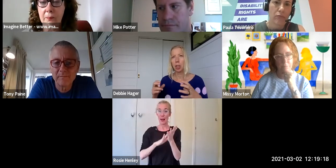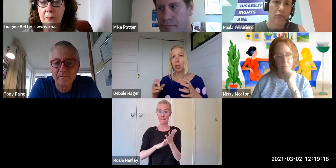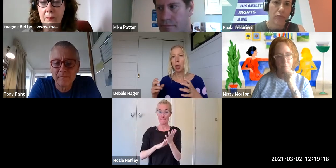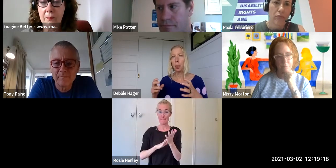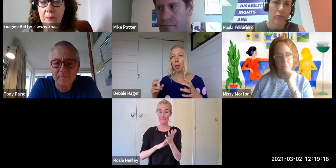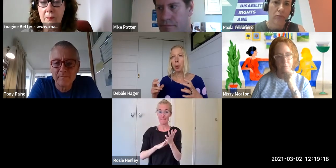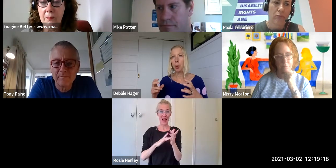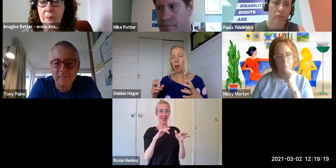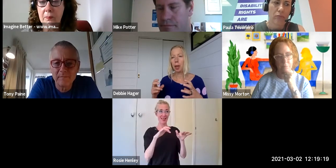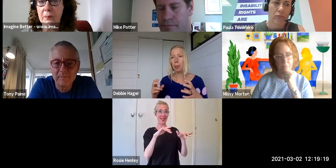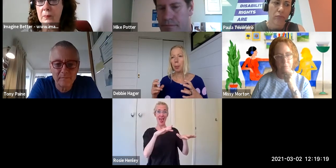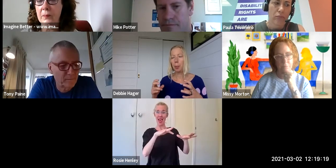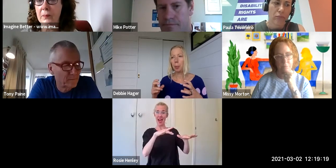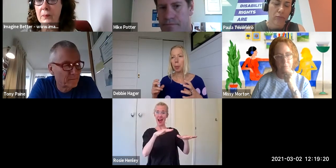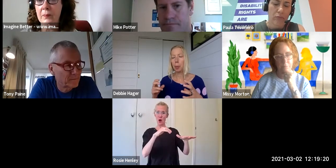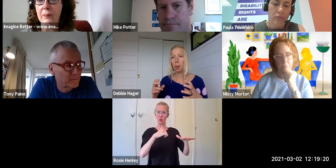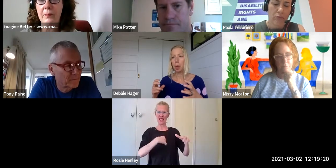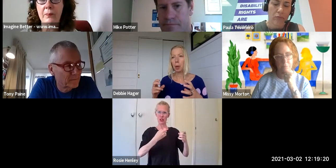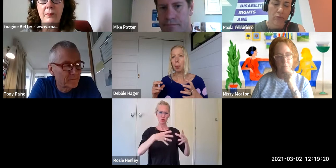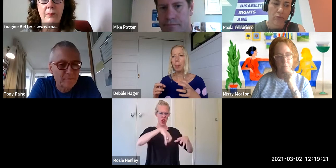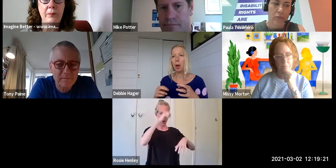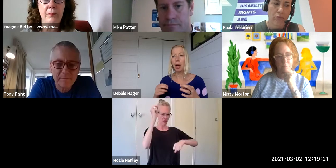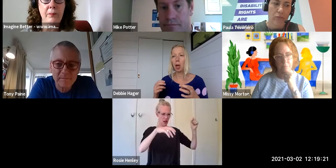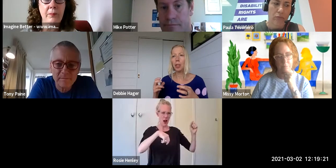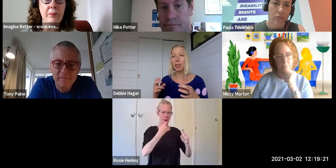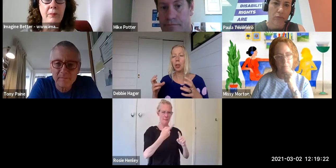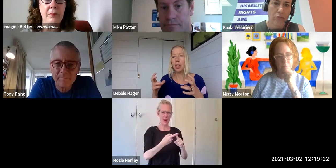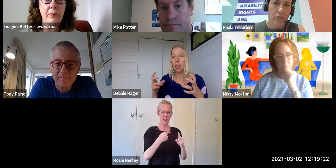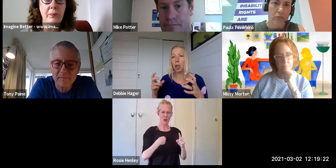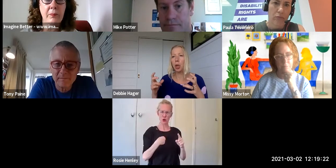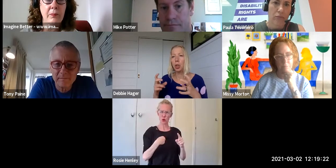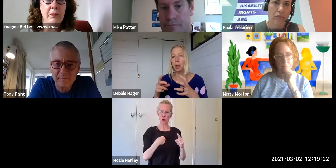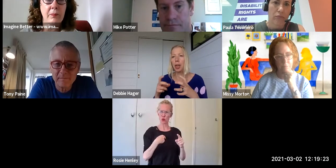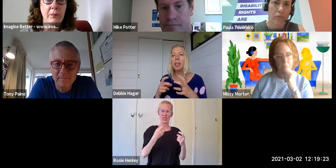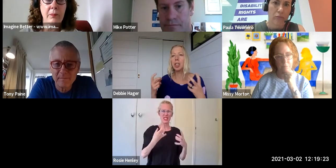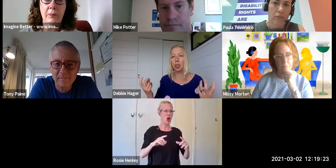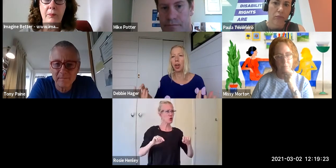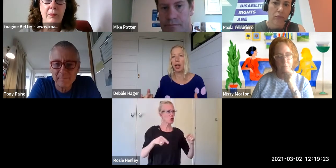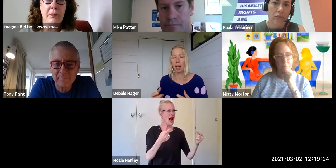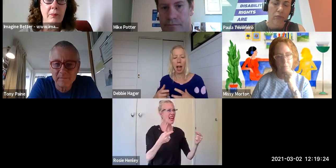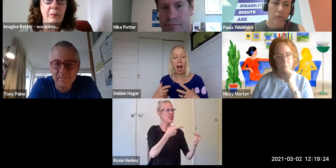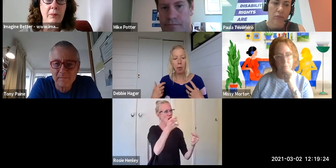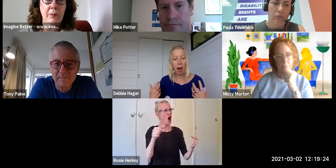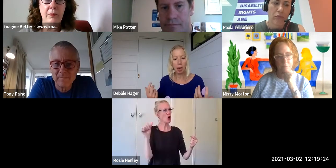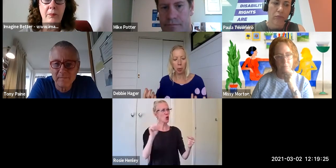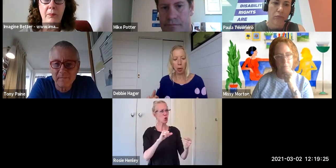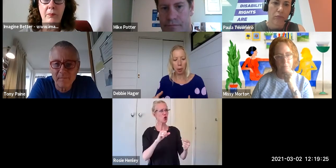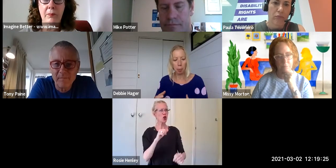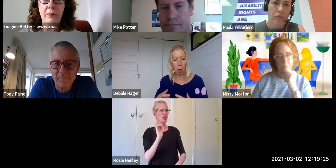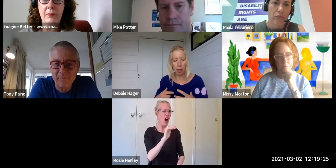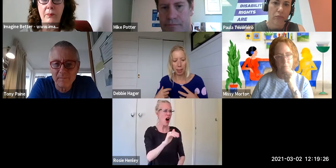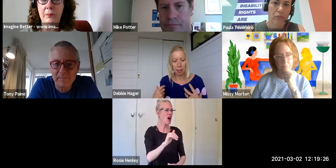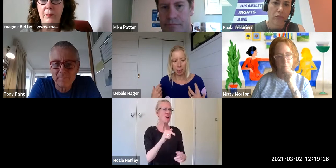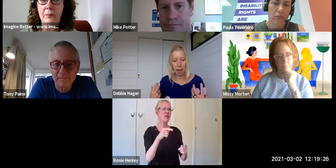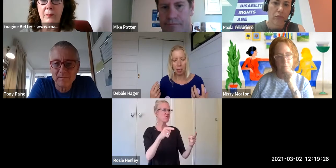So people are consumers - you know there's a huge industry around perfect bodies in the